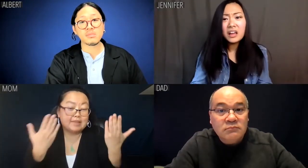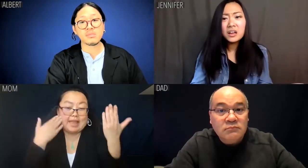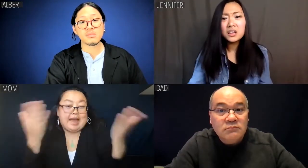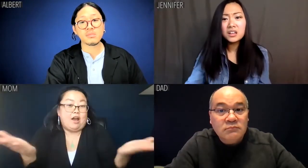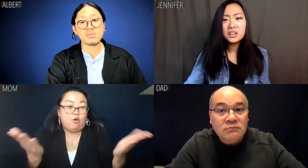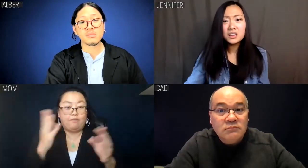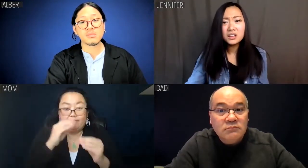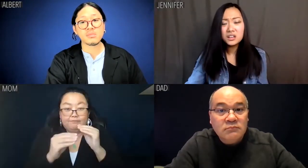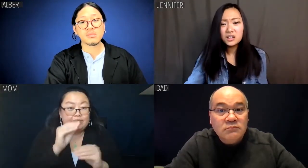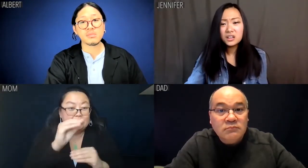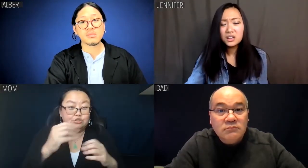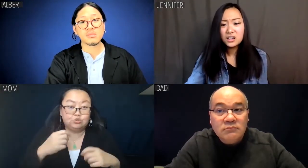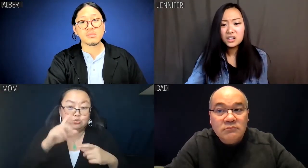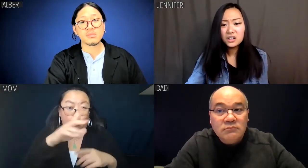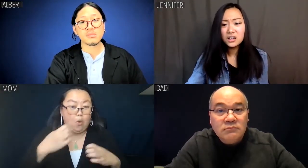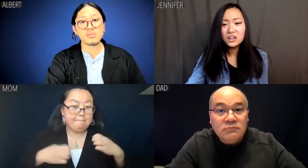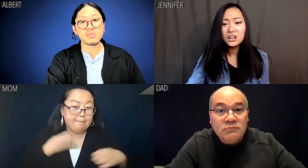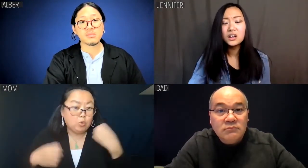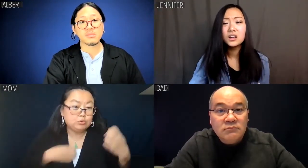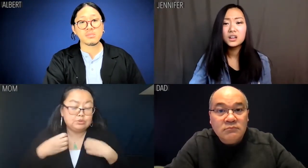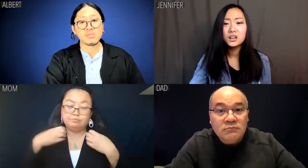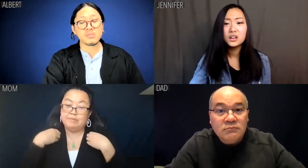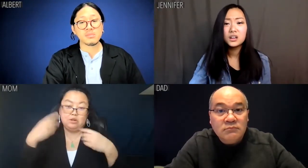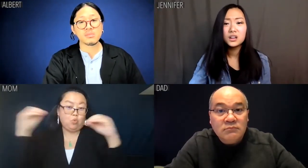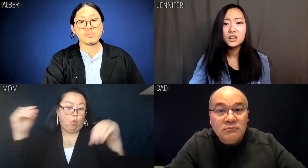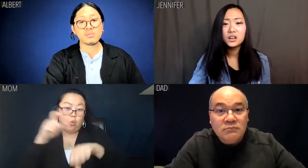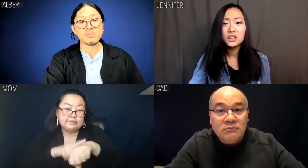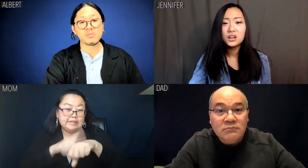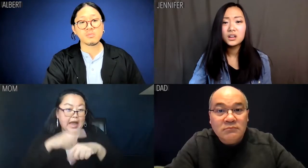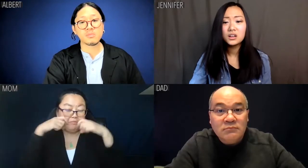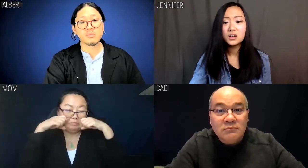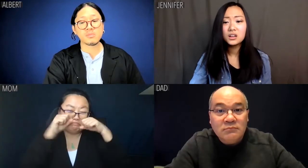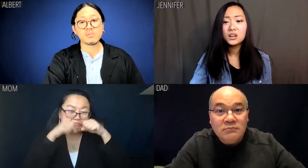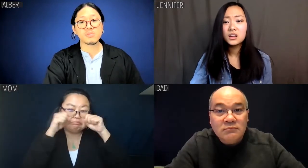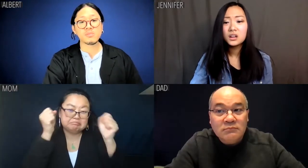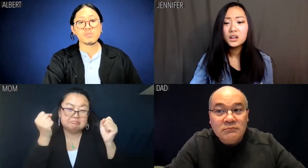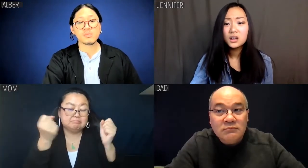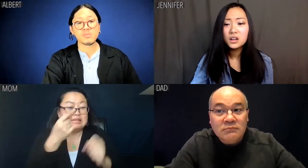Mom: I dunno. Fix it. Who has time for all this weepy-weepy?